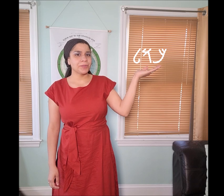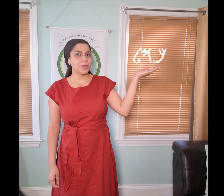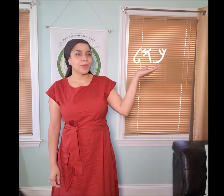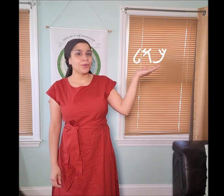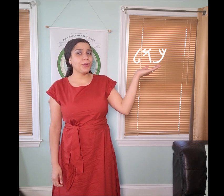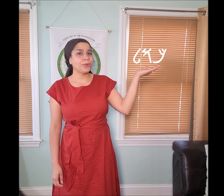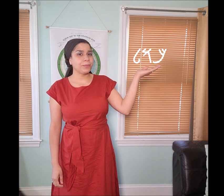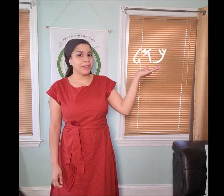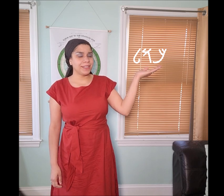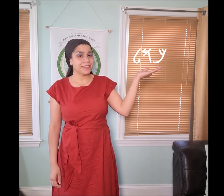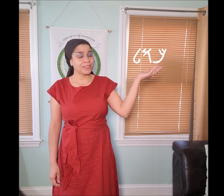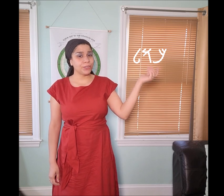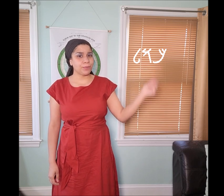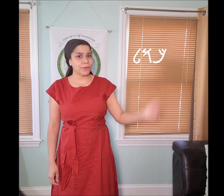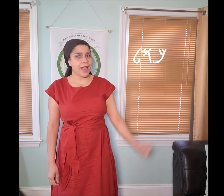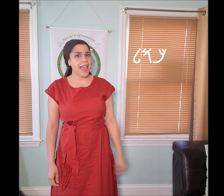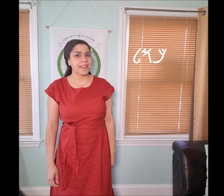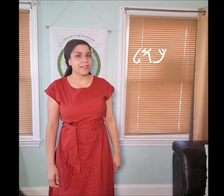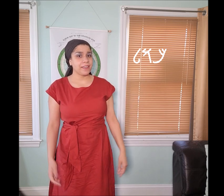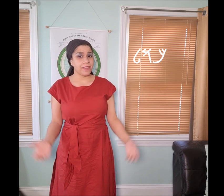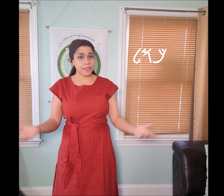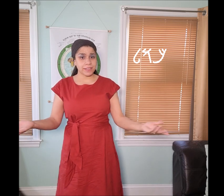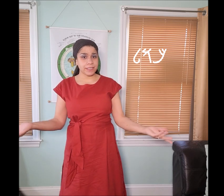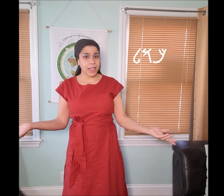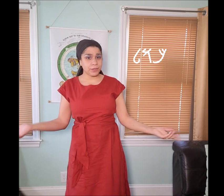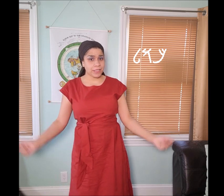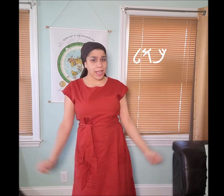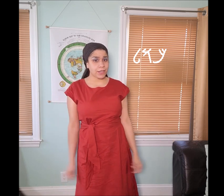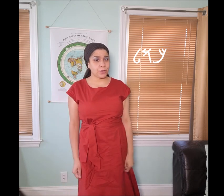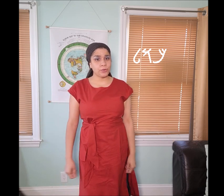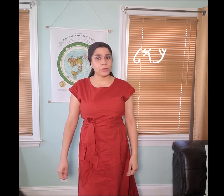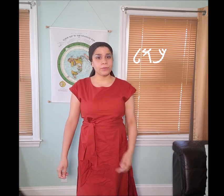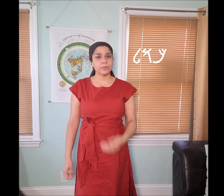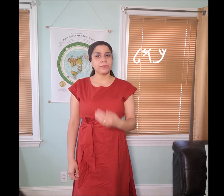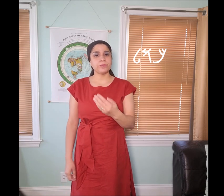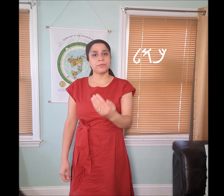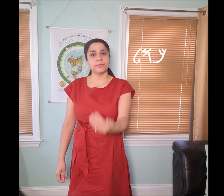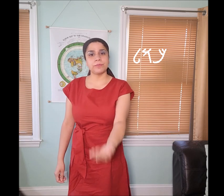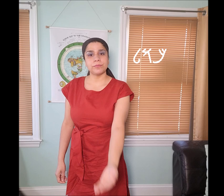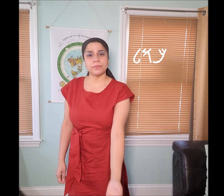"𐤊𐤅𐤋 Kul" means to provide. This is how you sign “kul”.